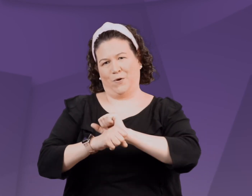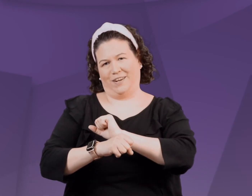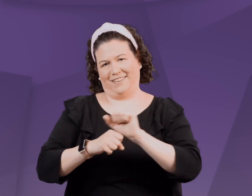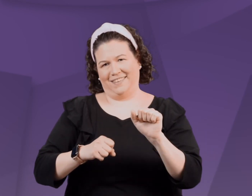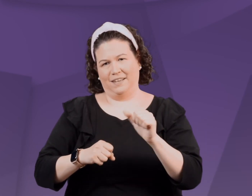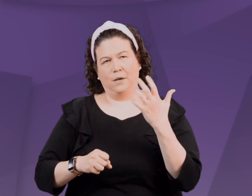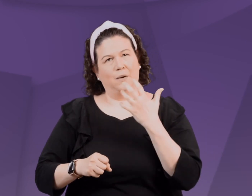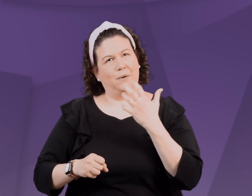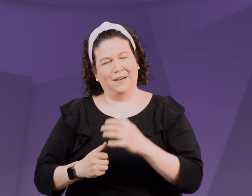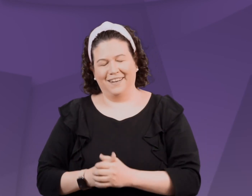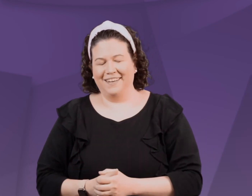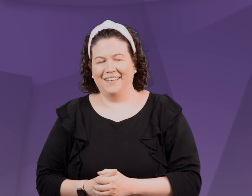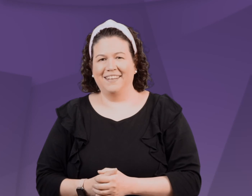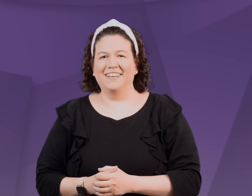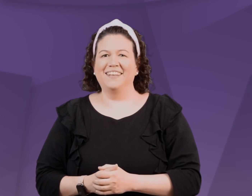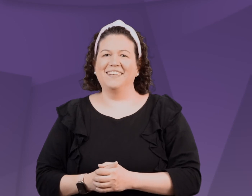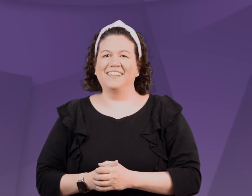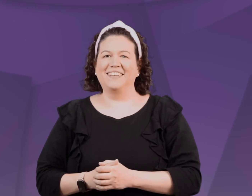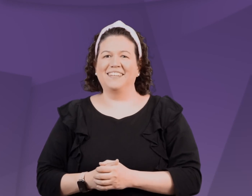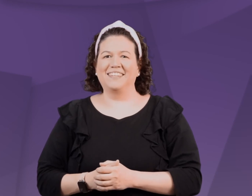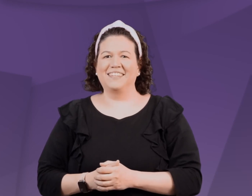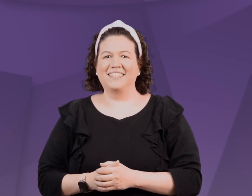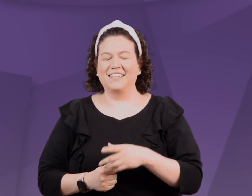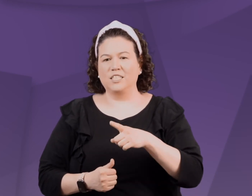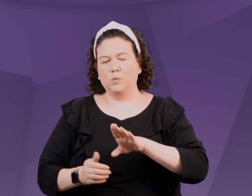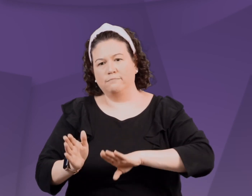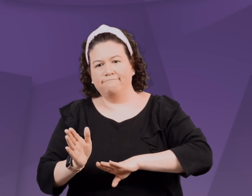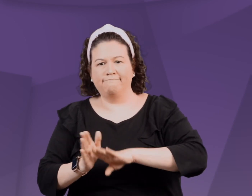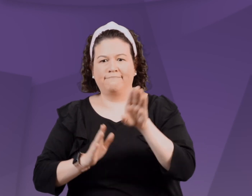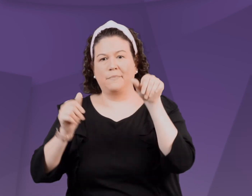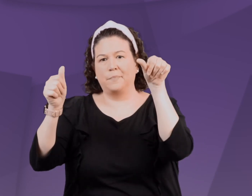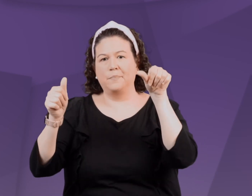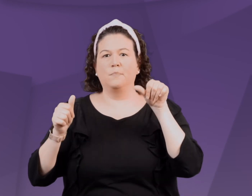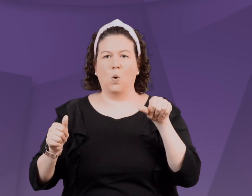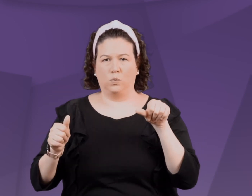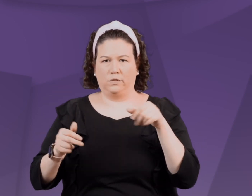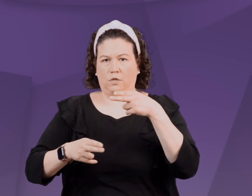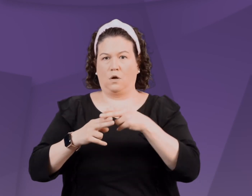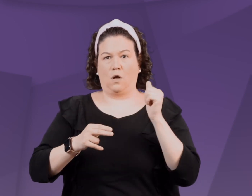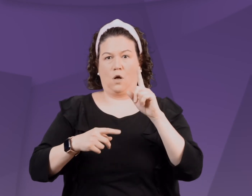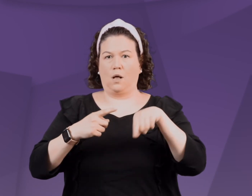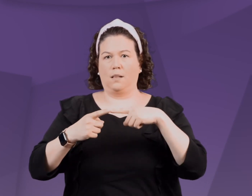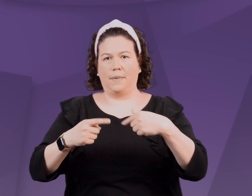Oof. She was creating an all about me poster.